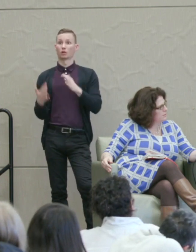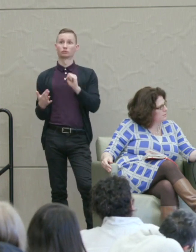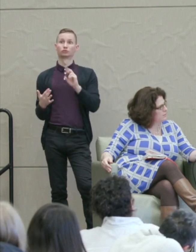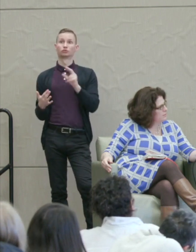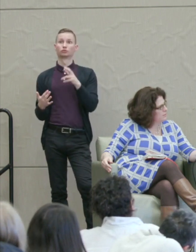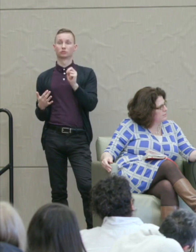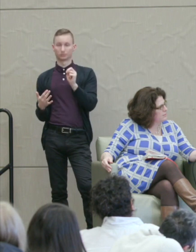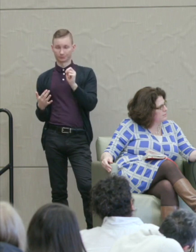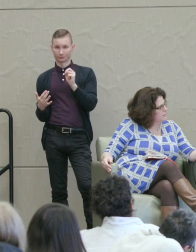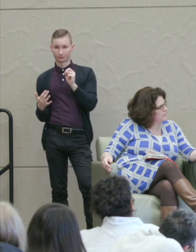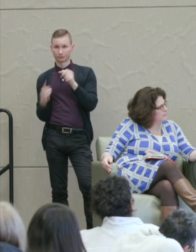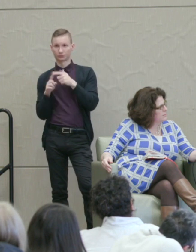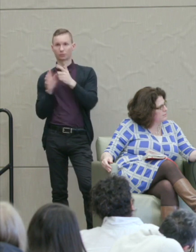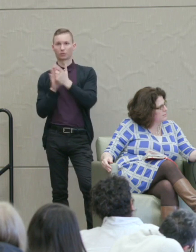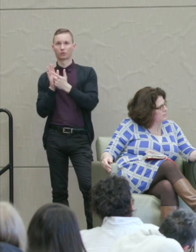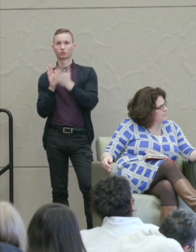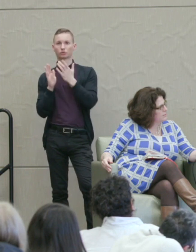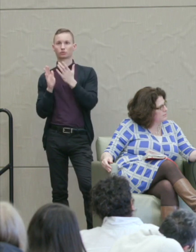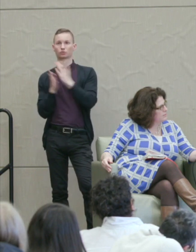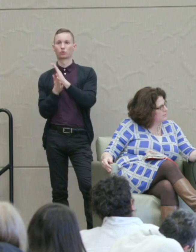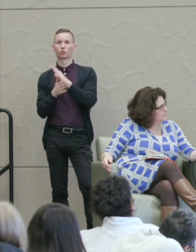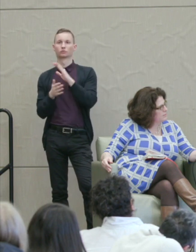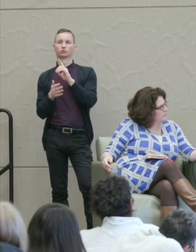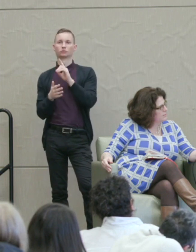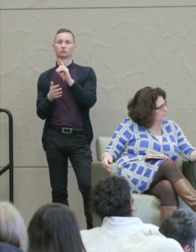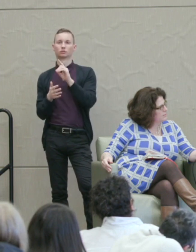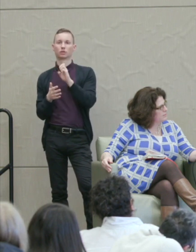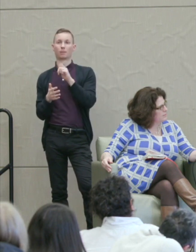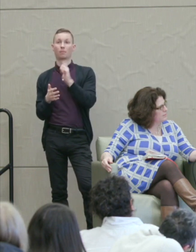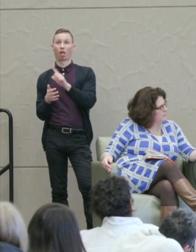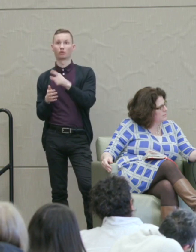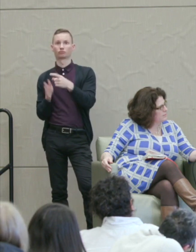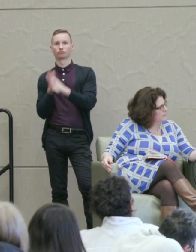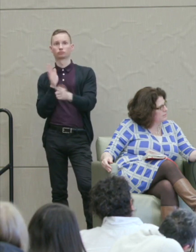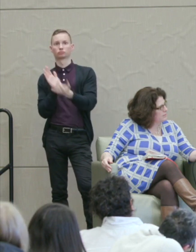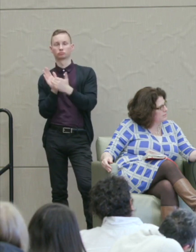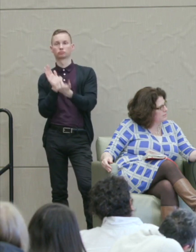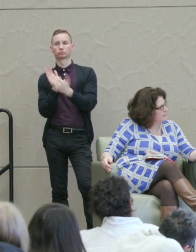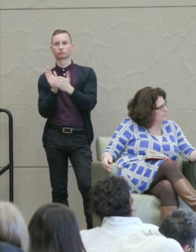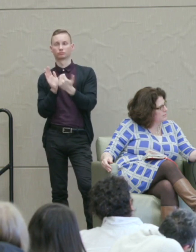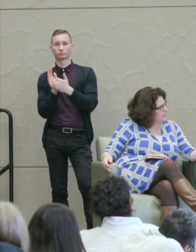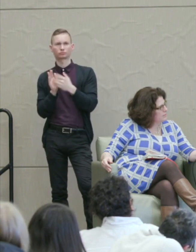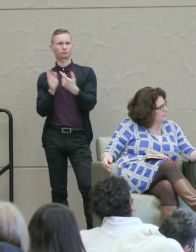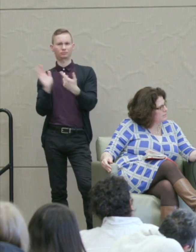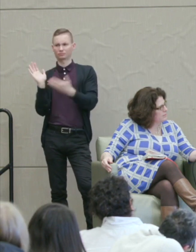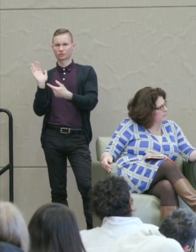at the DePaul Law School, she wrote again and again fine articles showing that victim